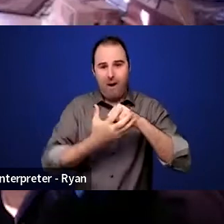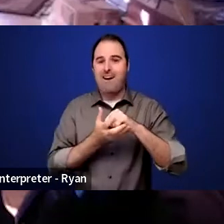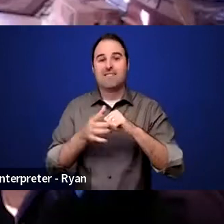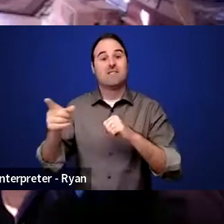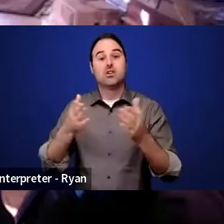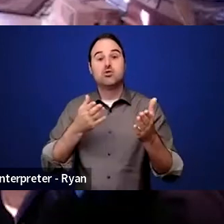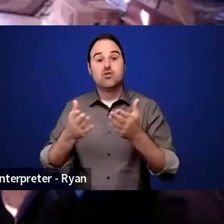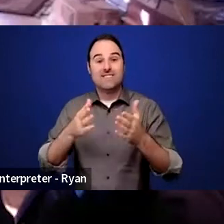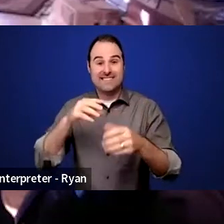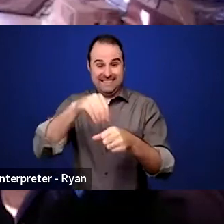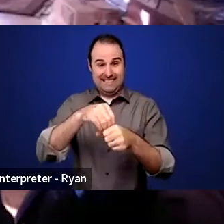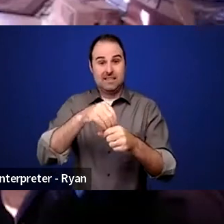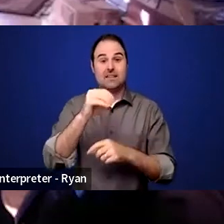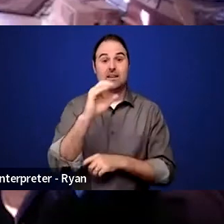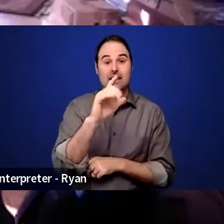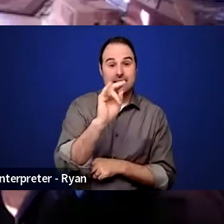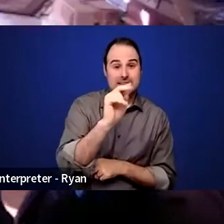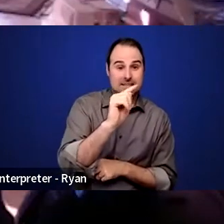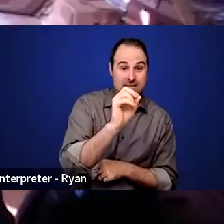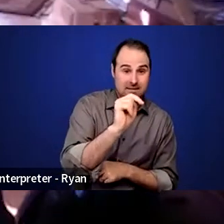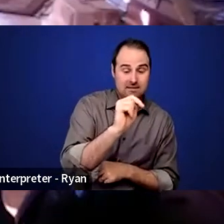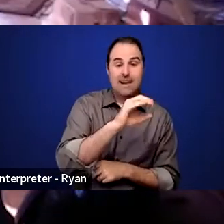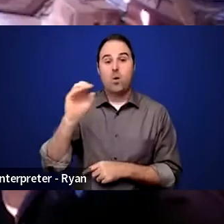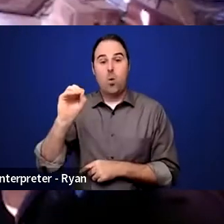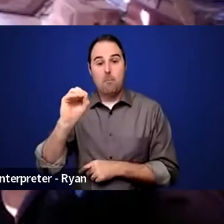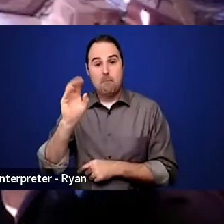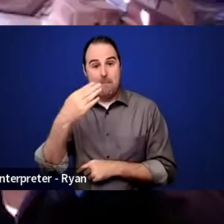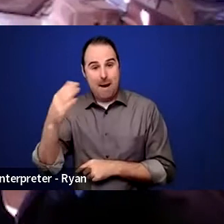and was the World Bank's first advisor on disability and development.